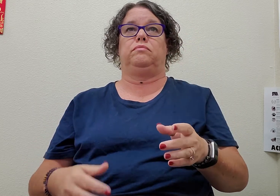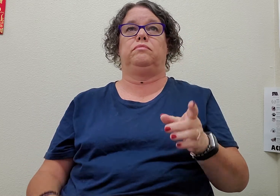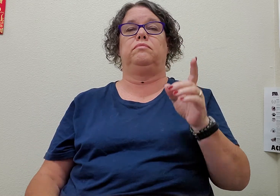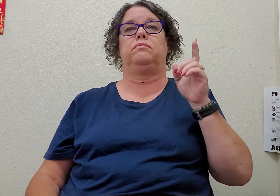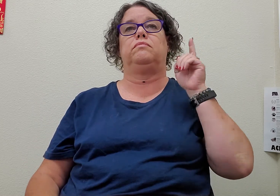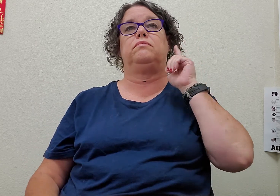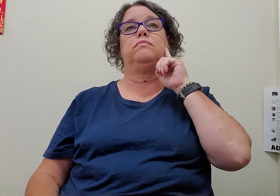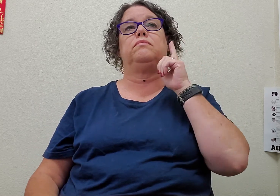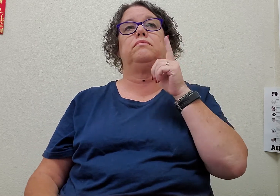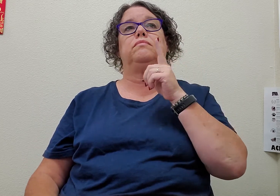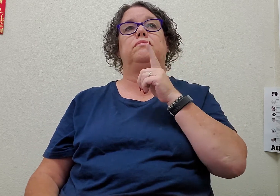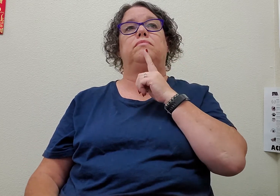Deaf